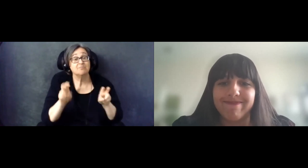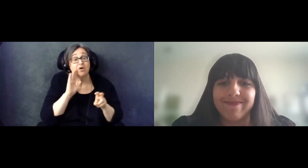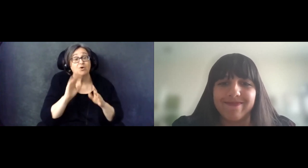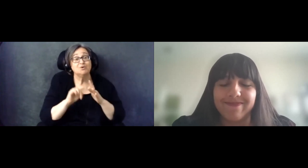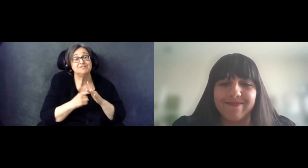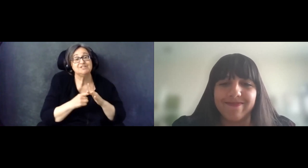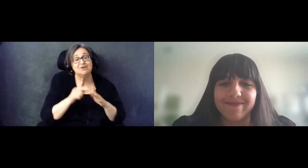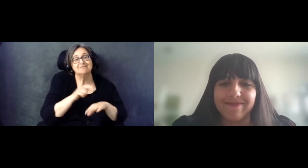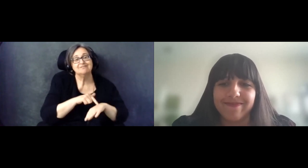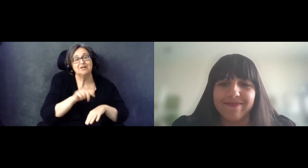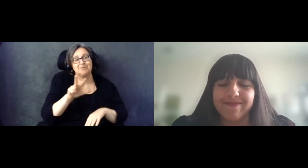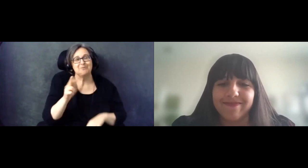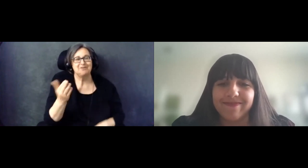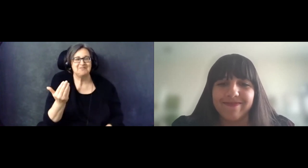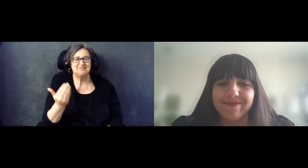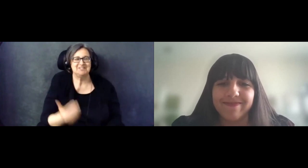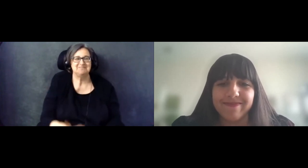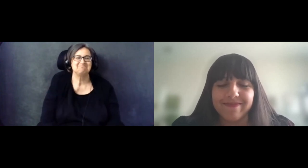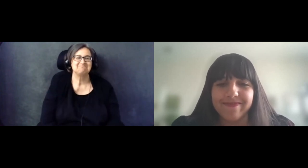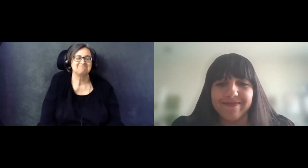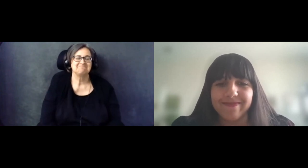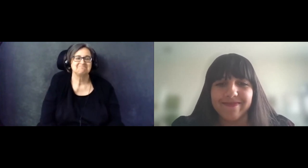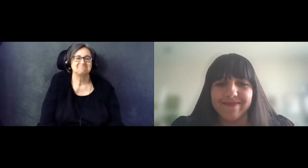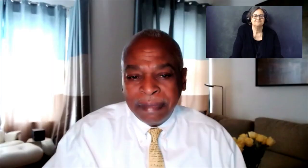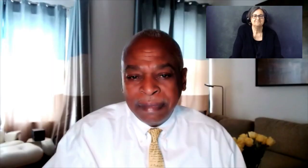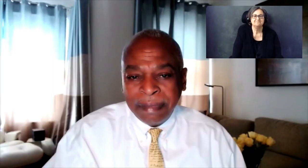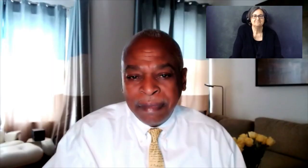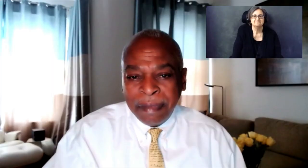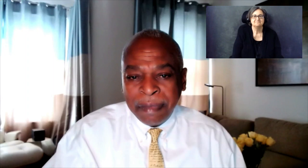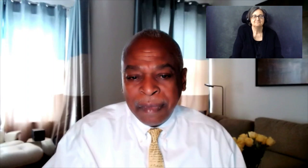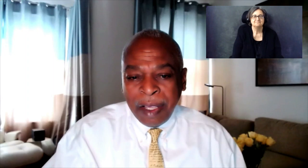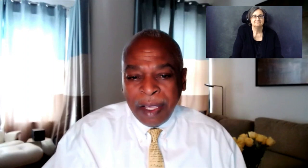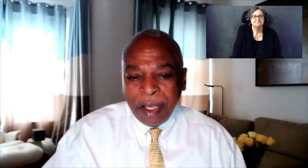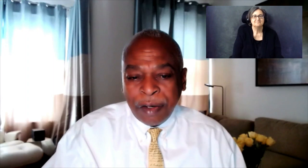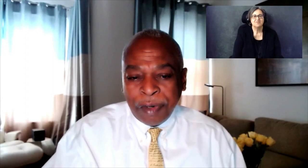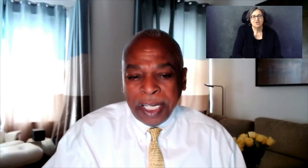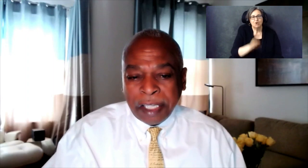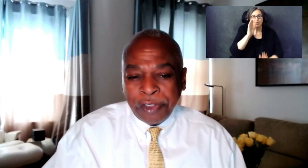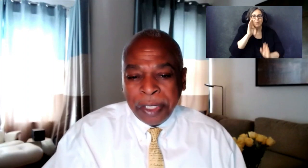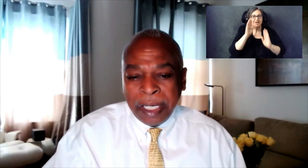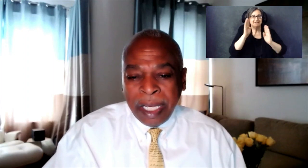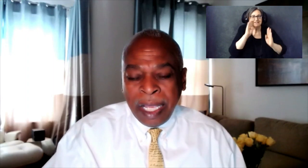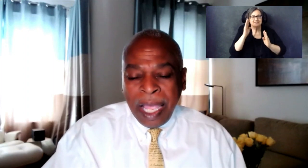Greetings.